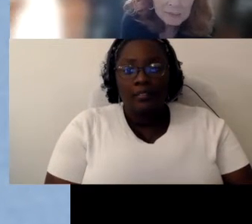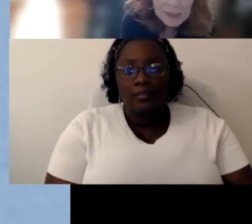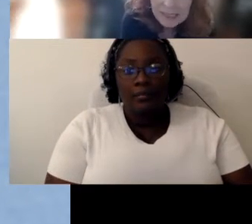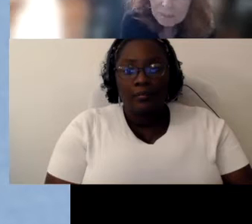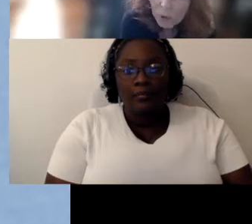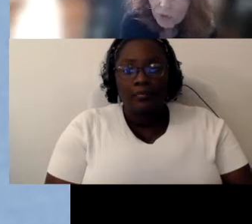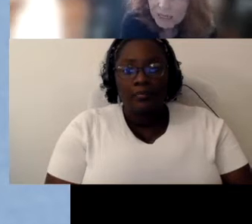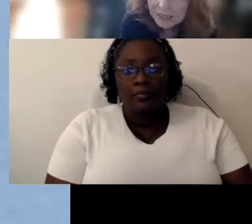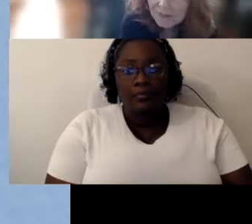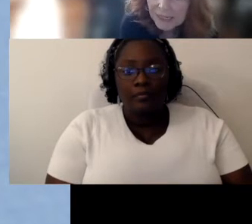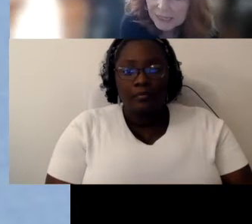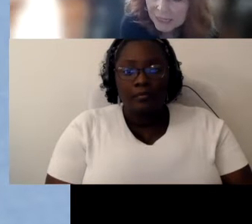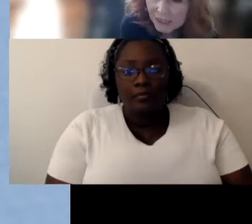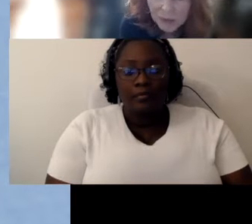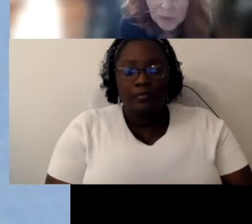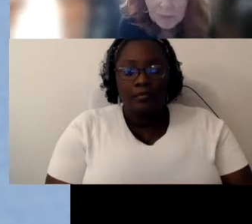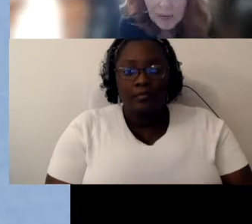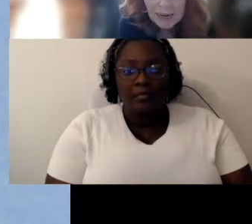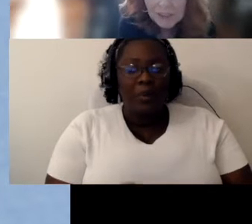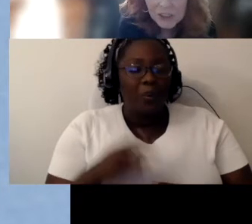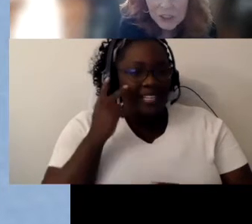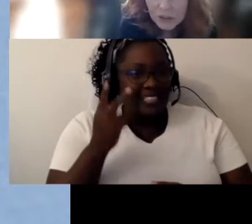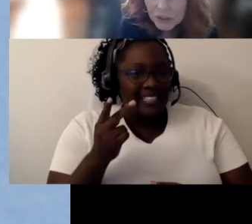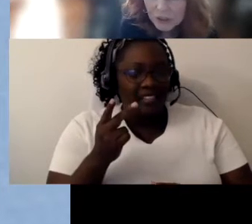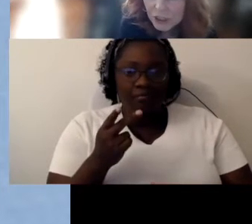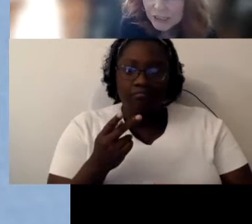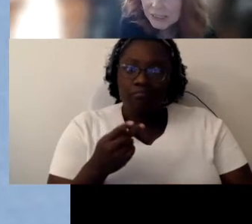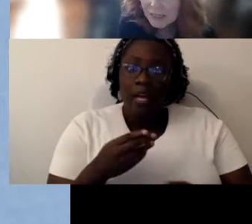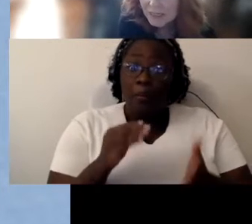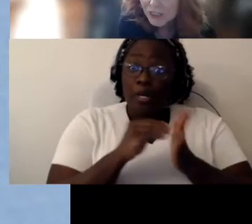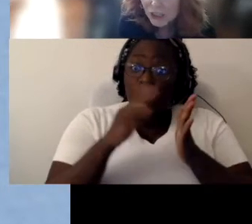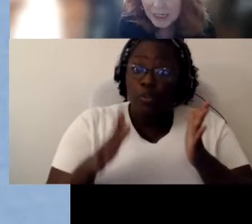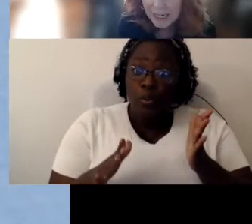We see both ends of the continuum. we may have a student who just is kind of shut down